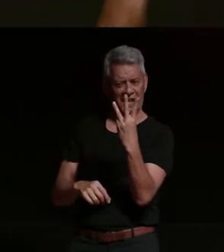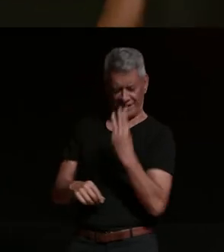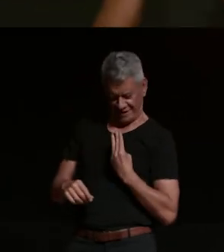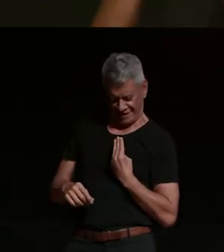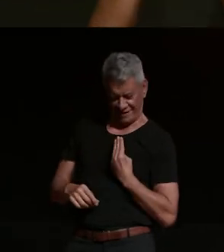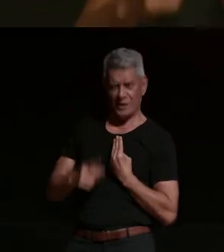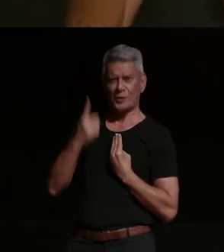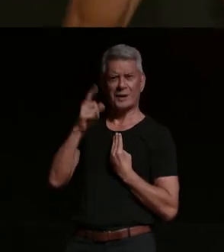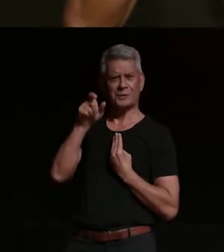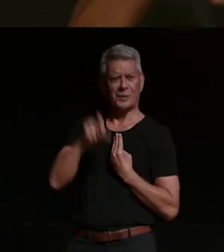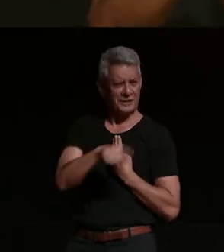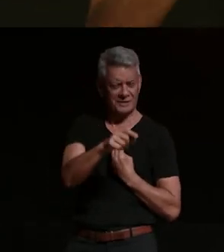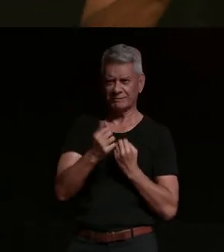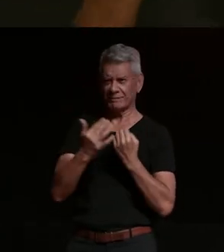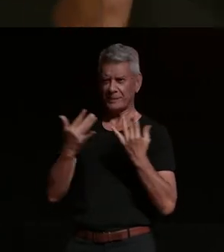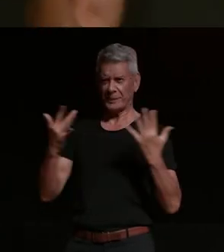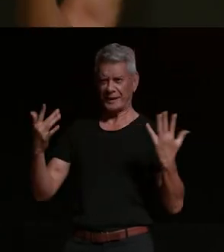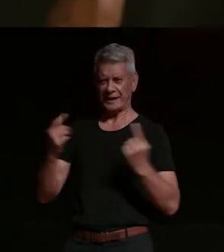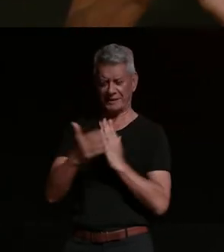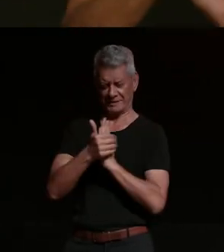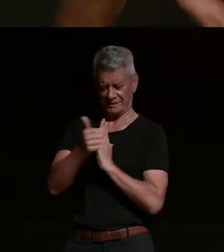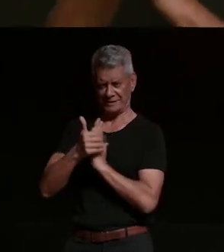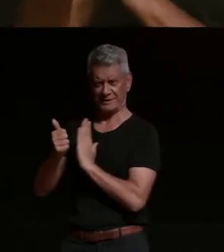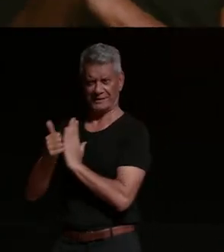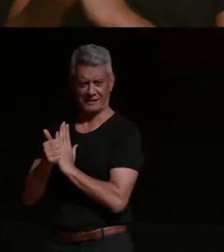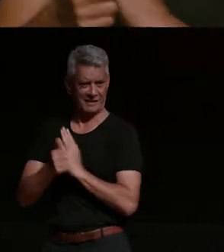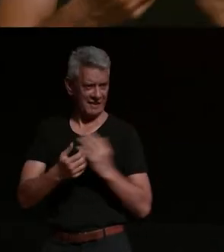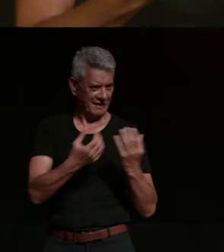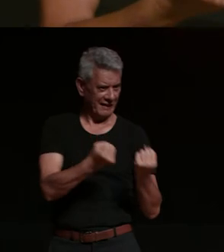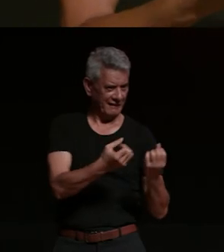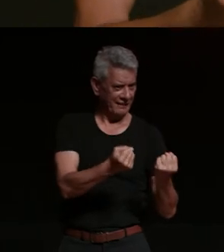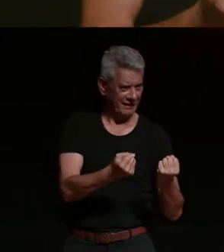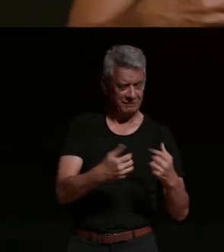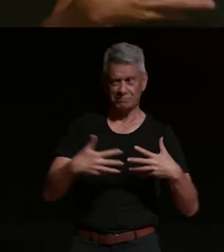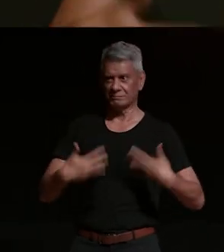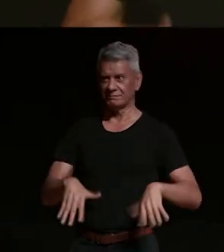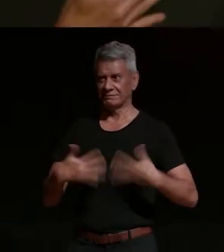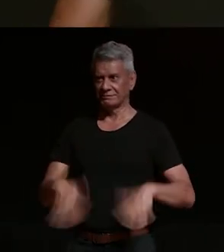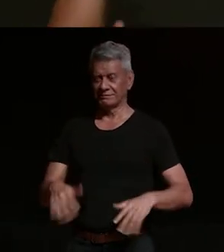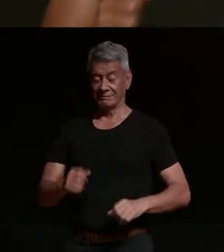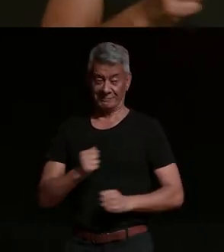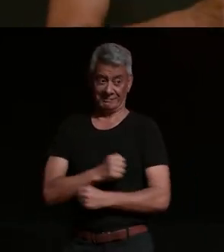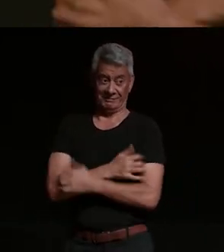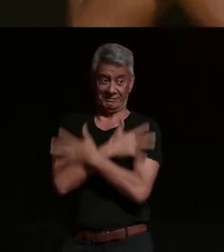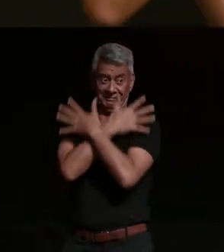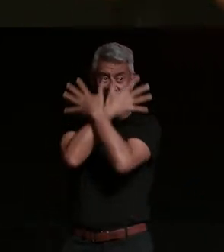the stuff that you are so good at it's incredible um and okay our powerful ways in which our next